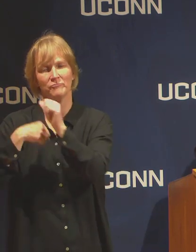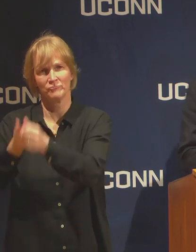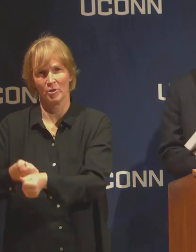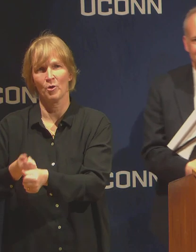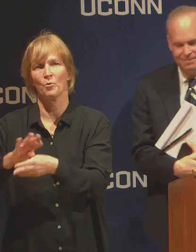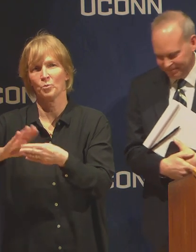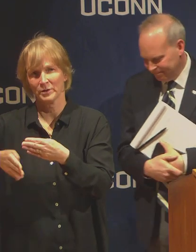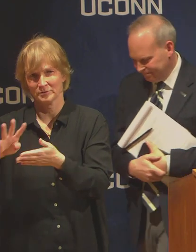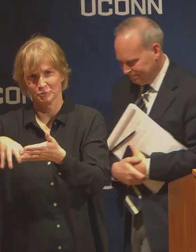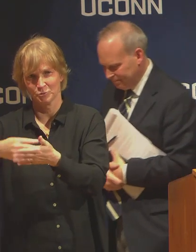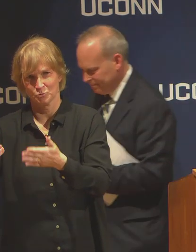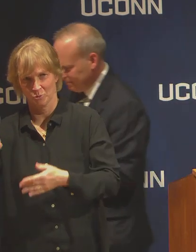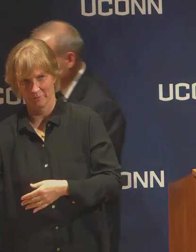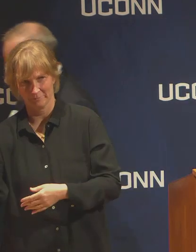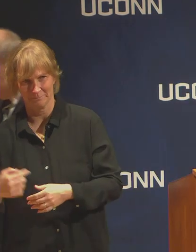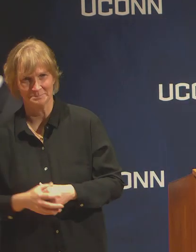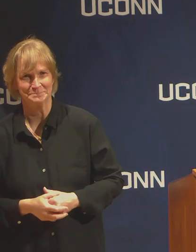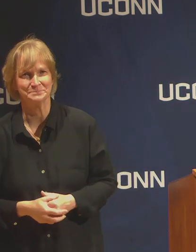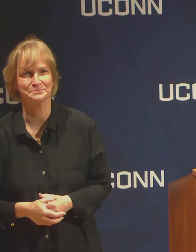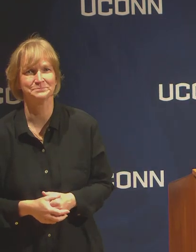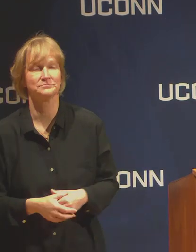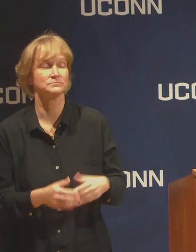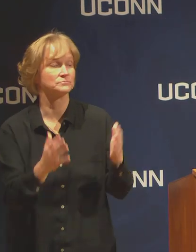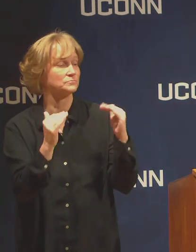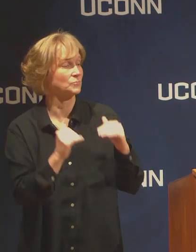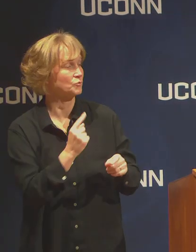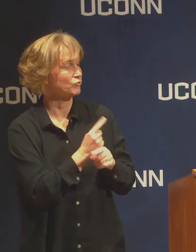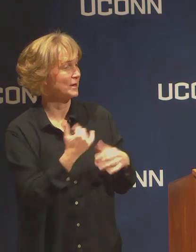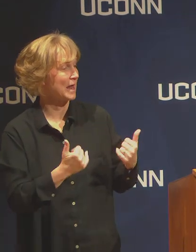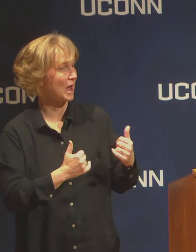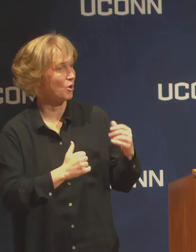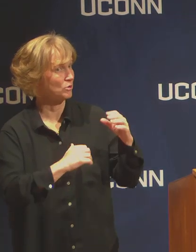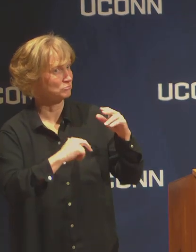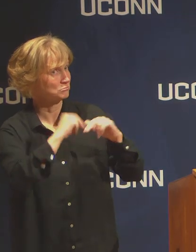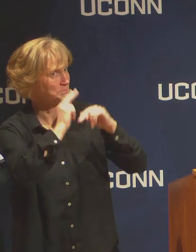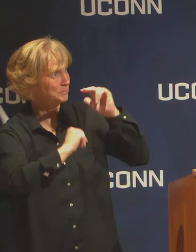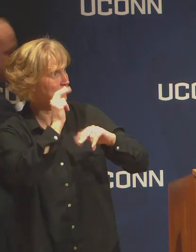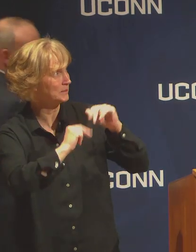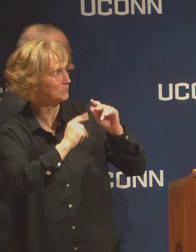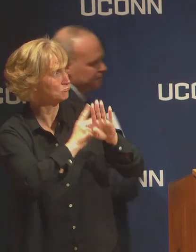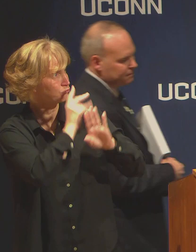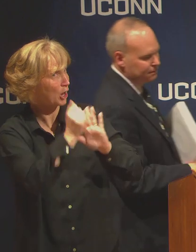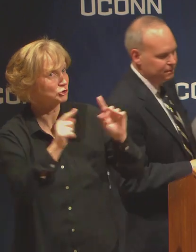At this time are construction projects on campus proceeding as planned?